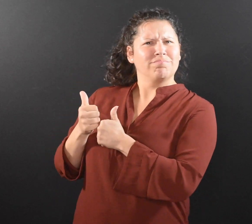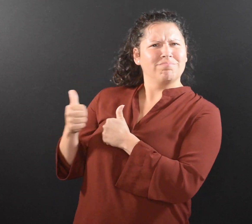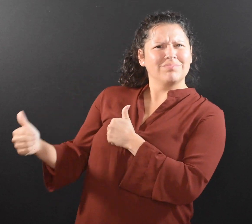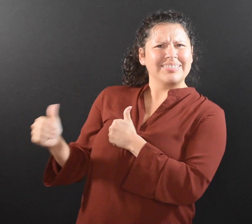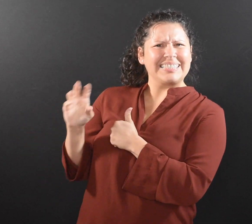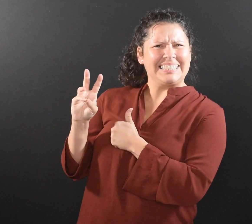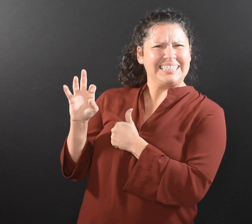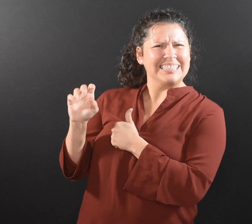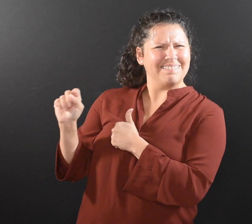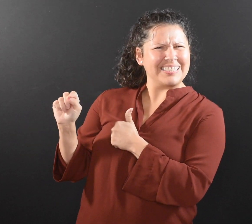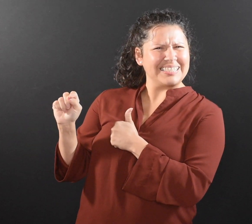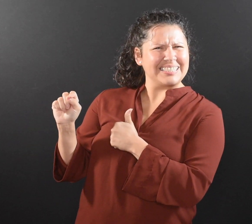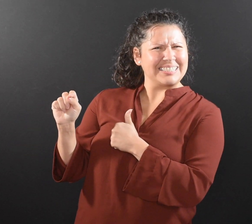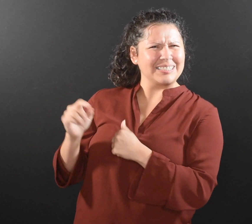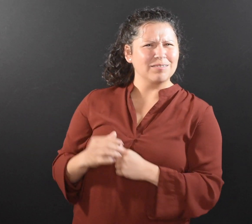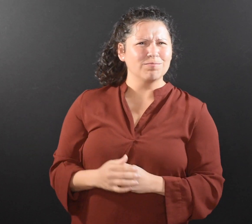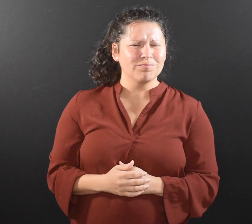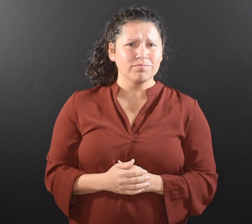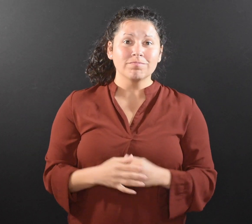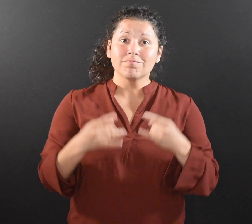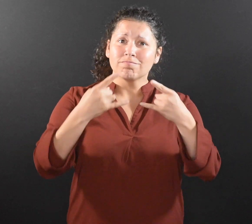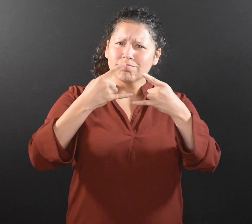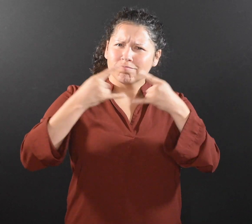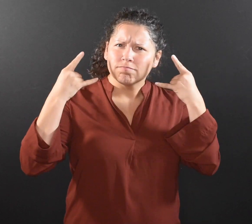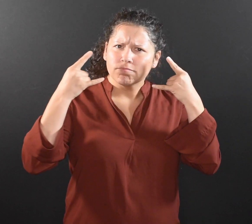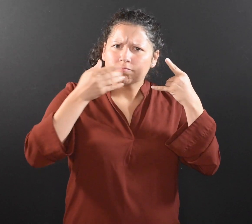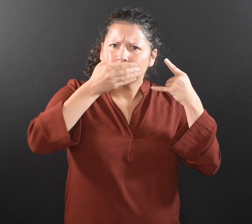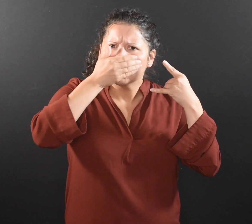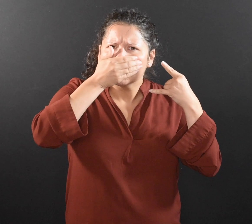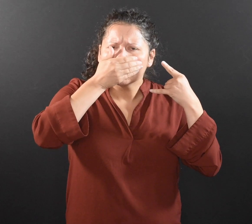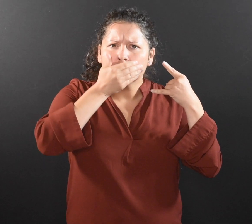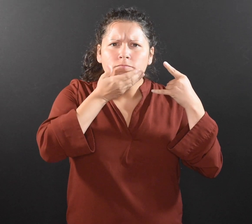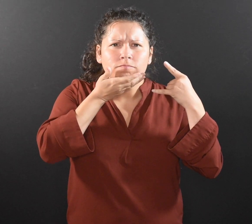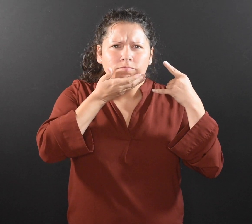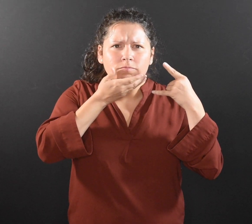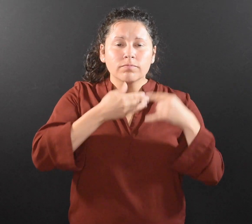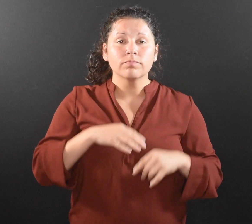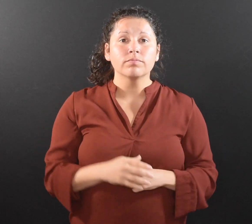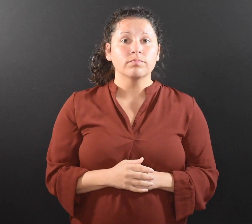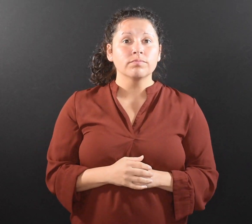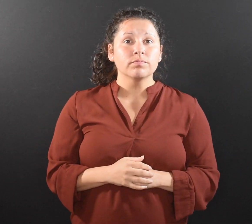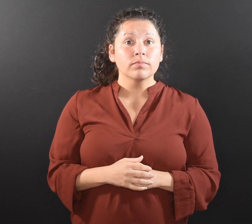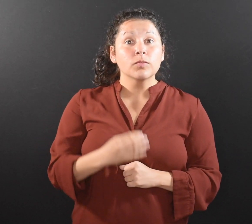Stay 6 feet (two arm lengths) apart from others. Wear a face covering that covers your mouth and nose.